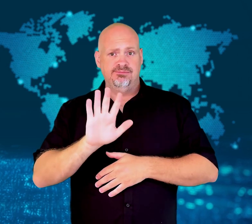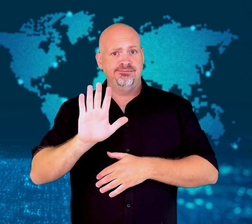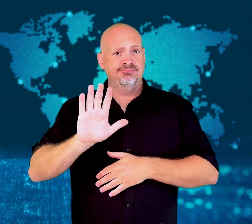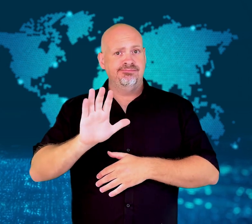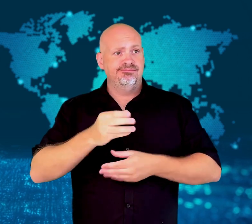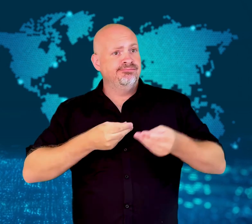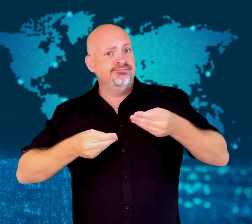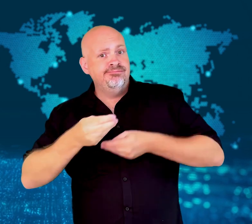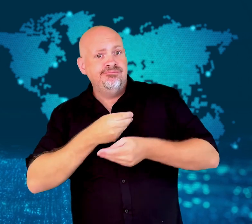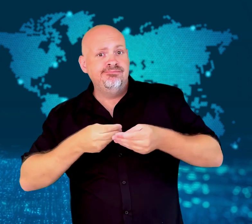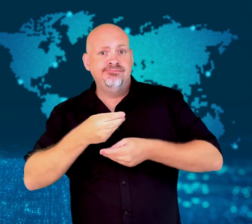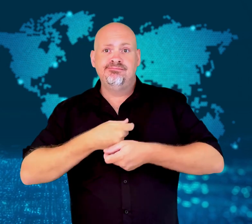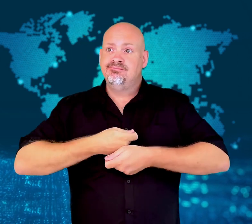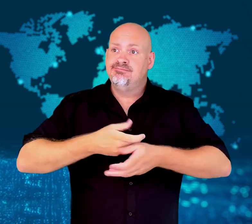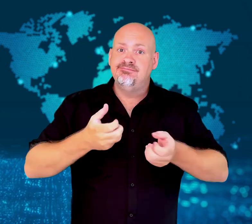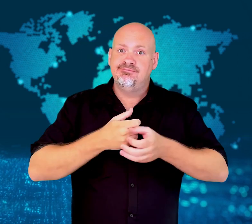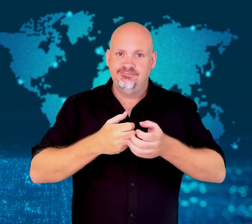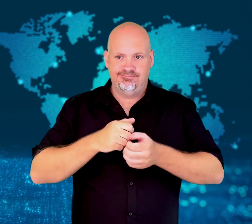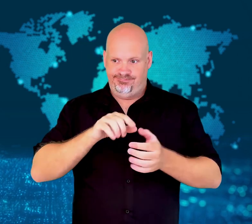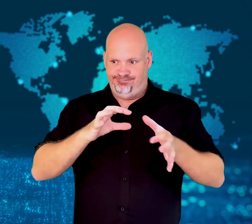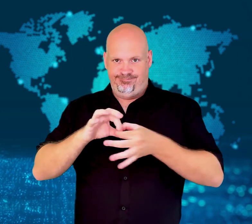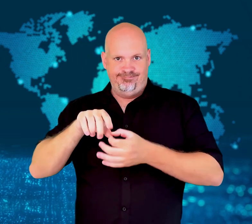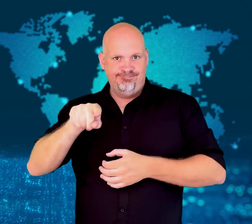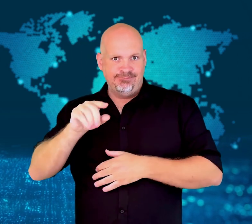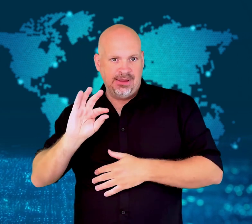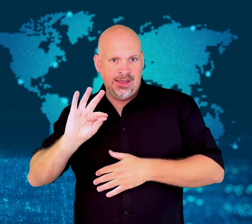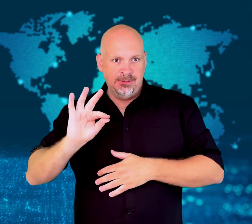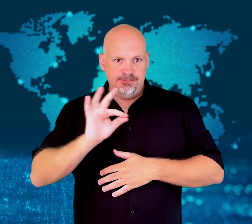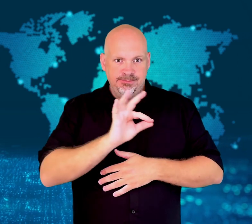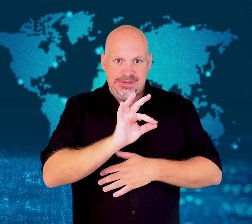millions of dollars.